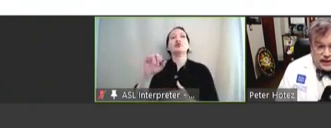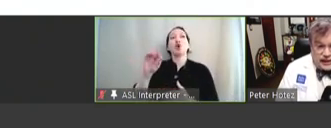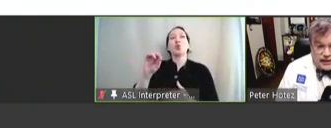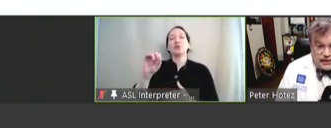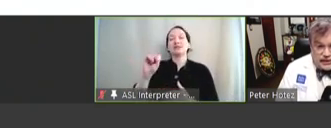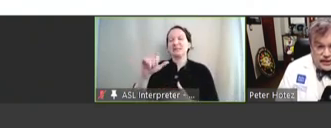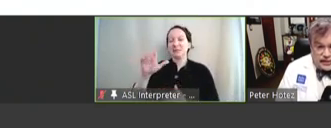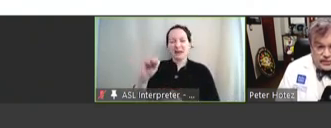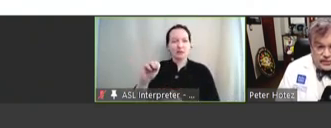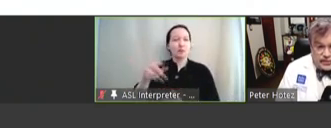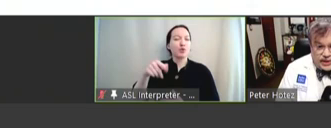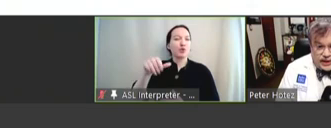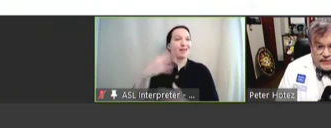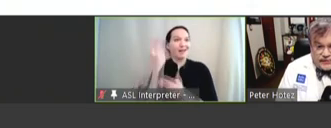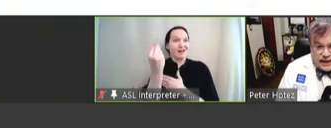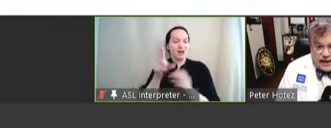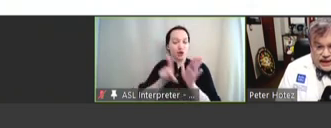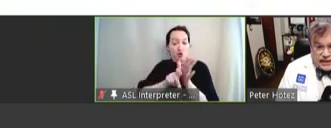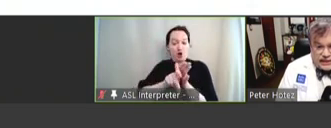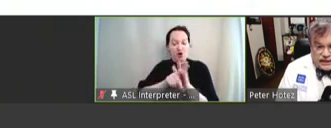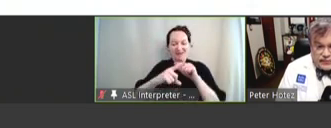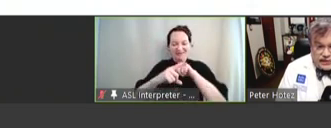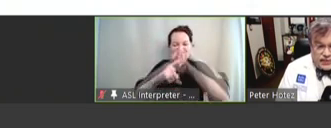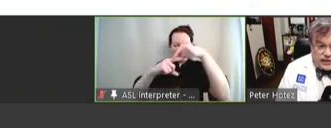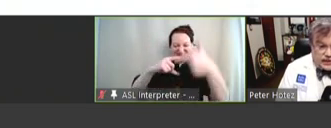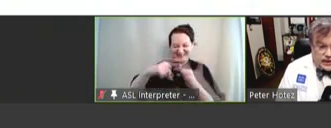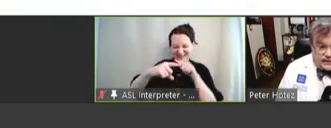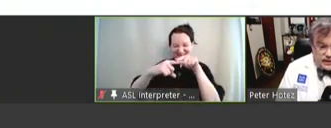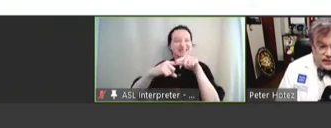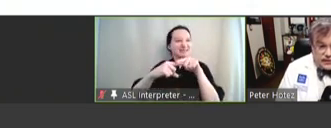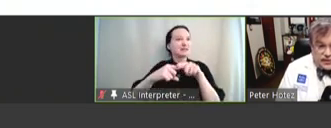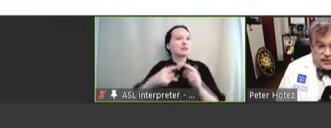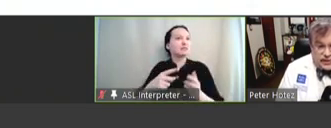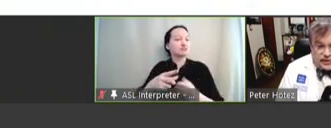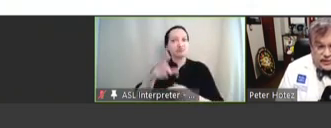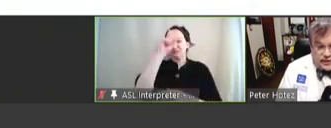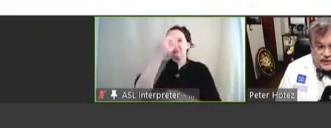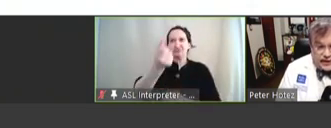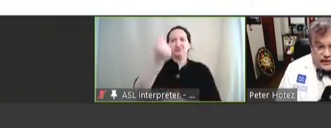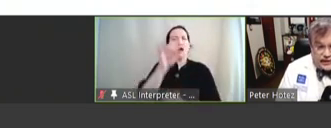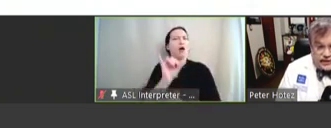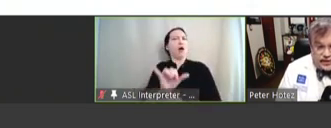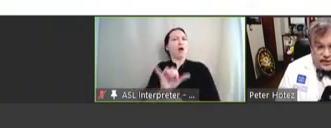on the outside of the worm, which makes a lot of sense when you're thinking about a vaccine target.